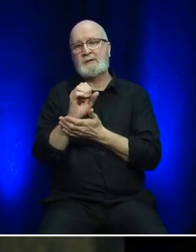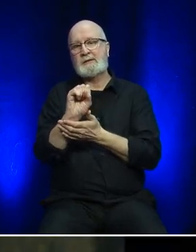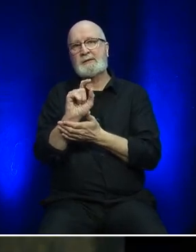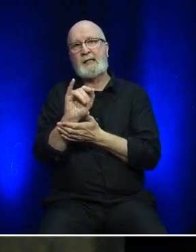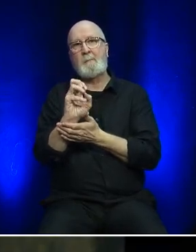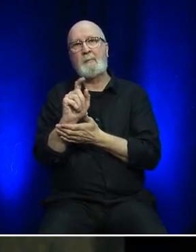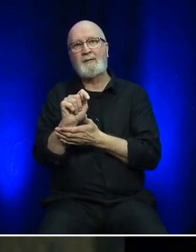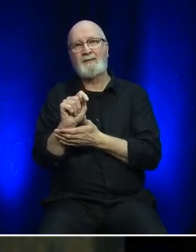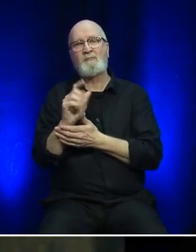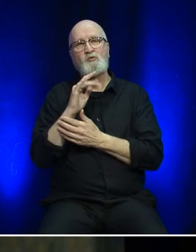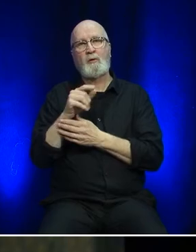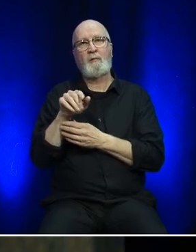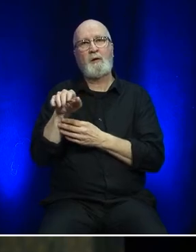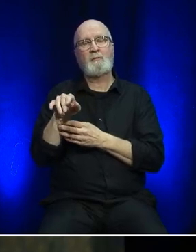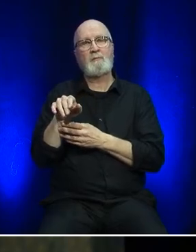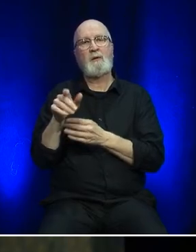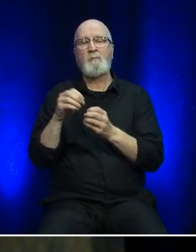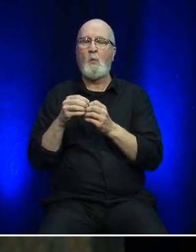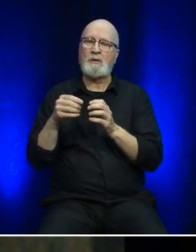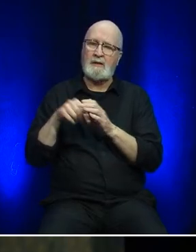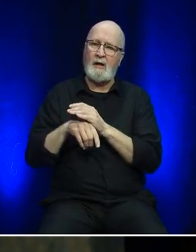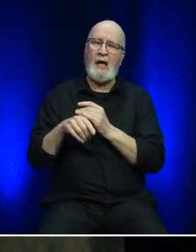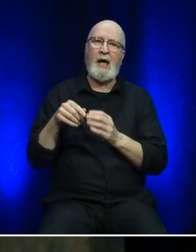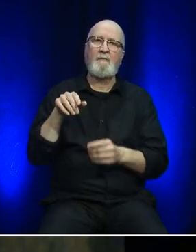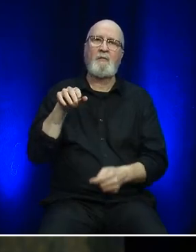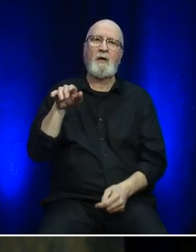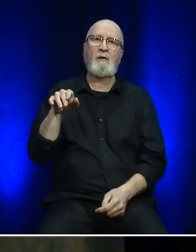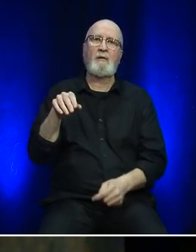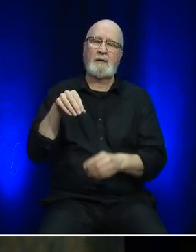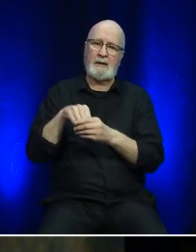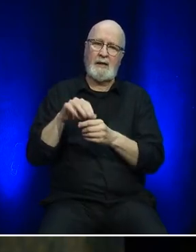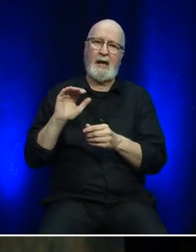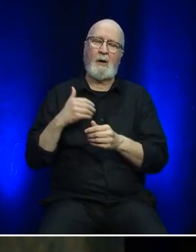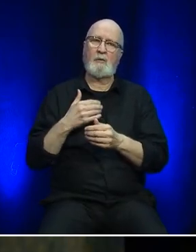are outlined in greater detail in our Annual Report,